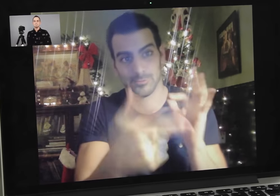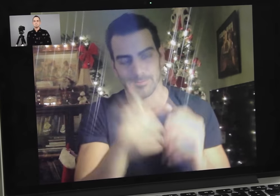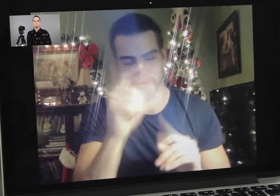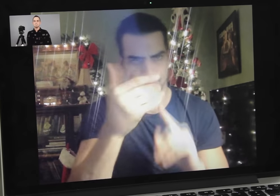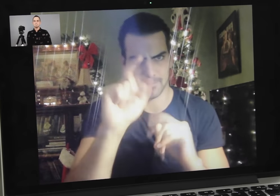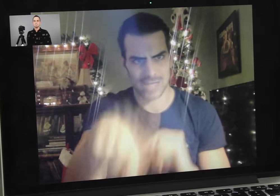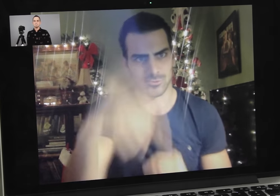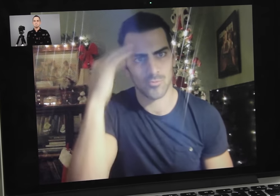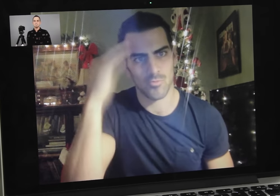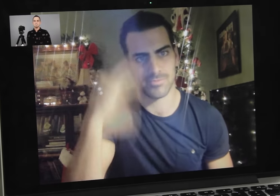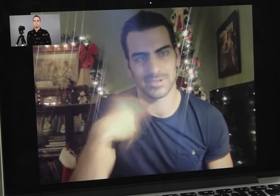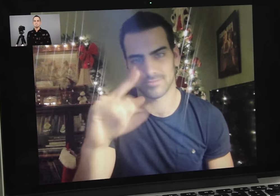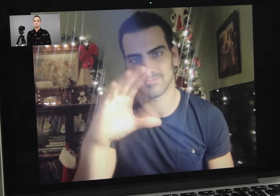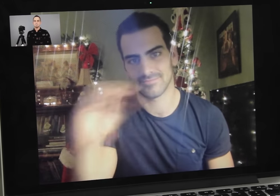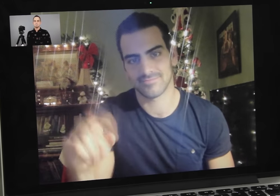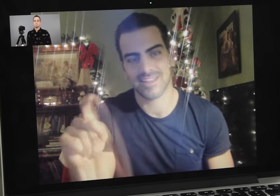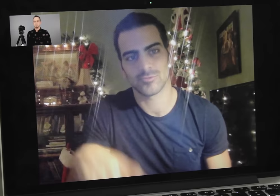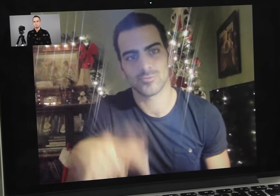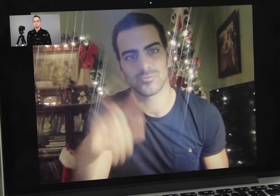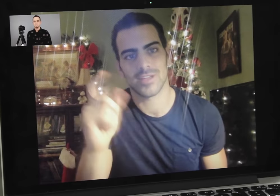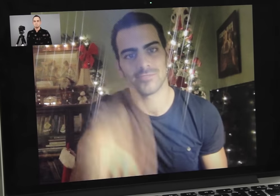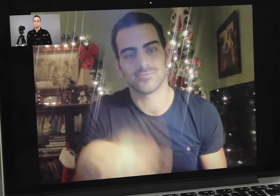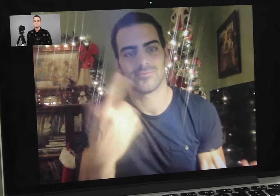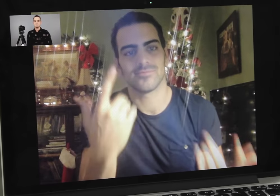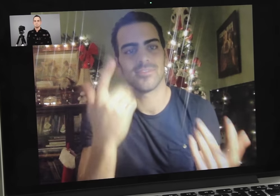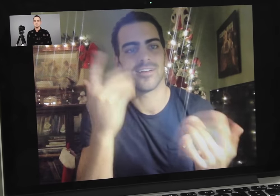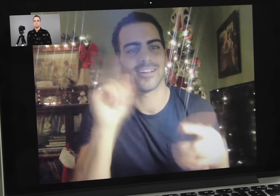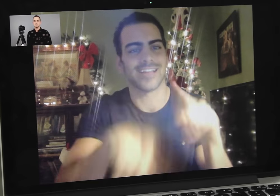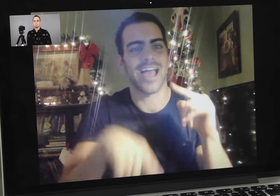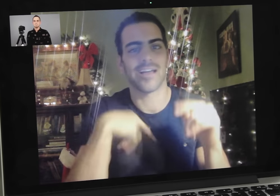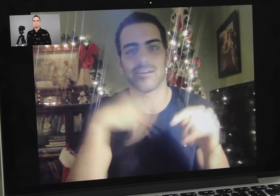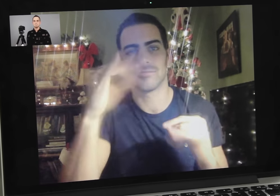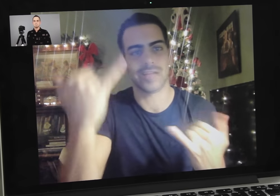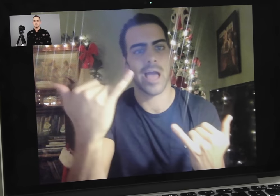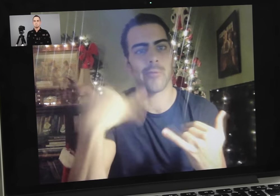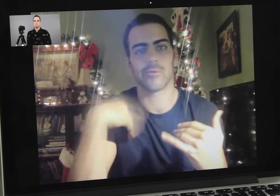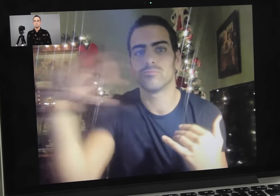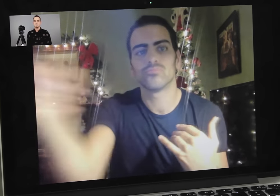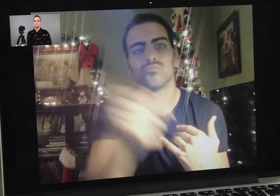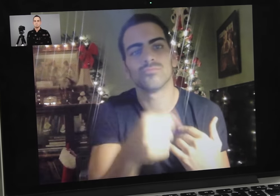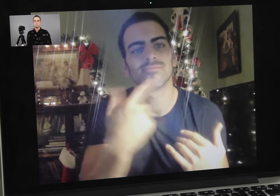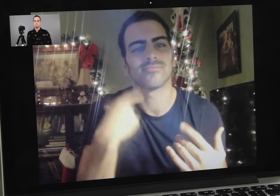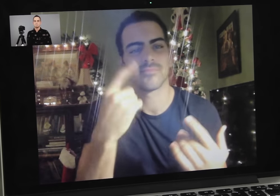Nyle: The interpreter must know me 100%. I can’t just randomly pick one.